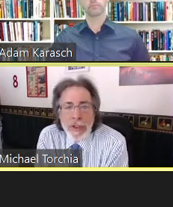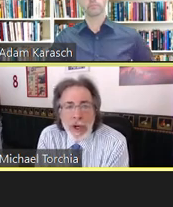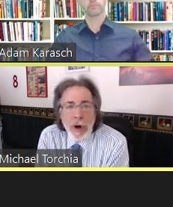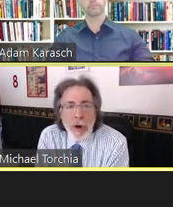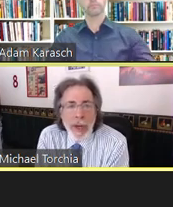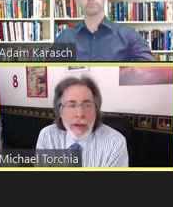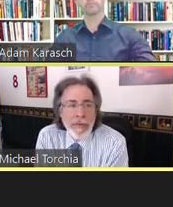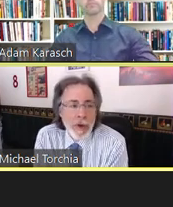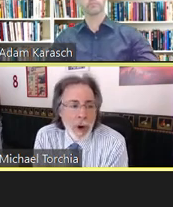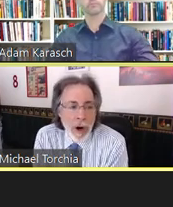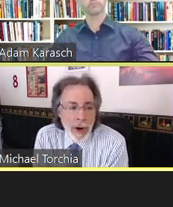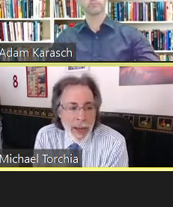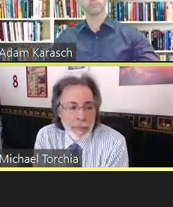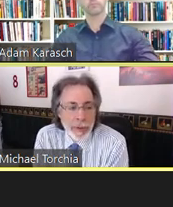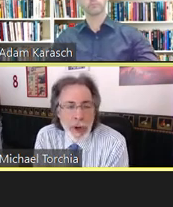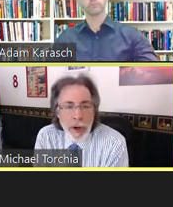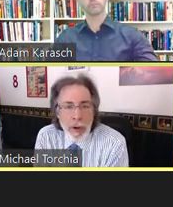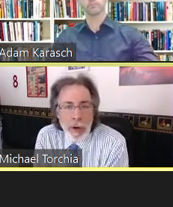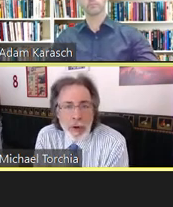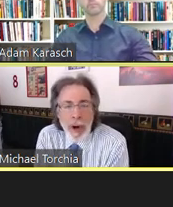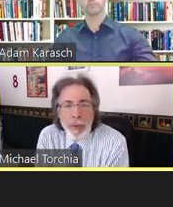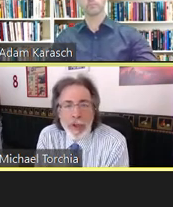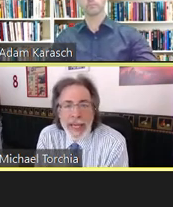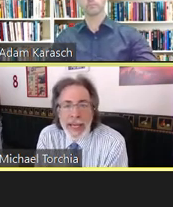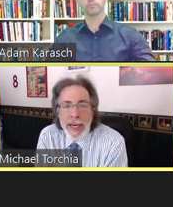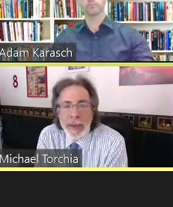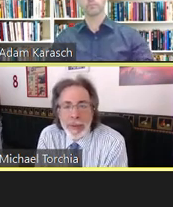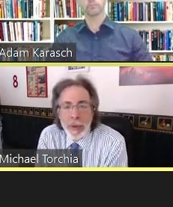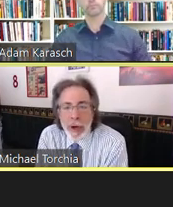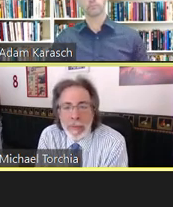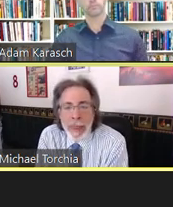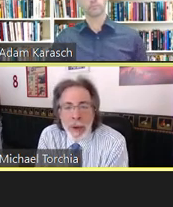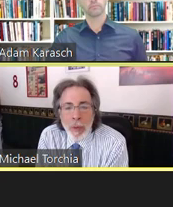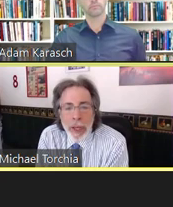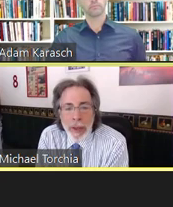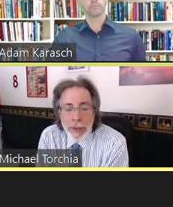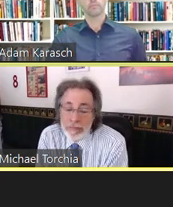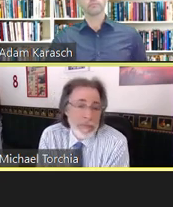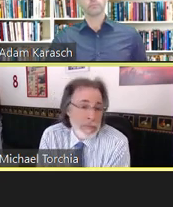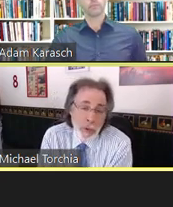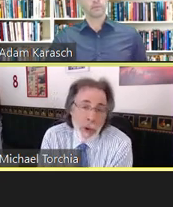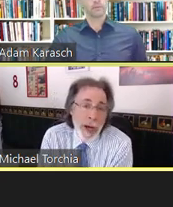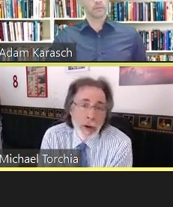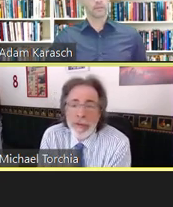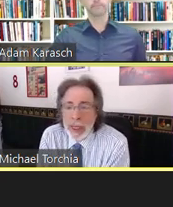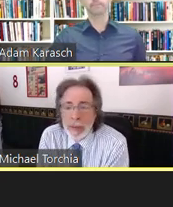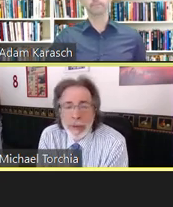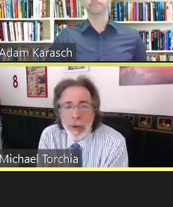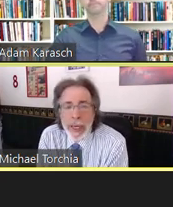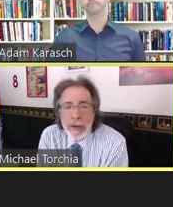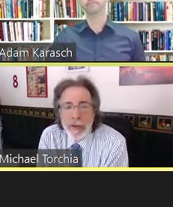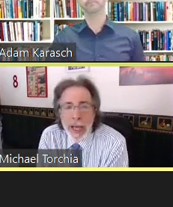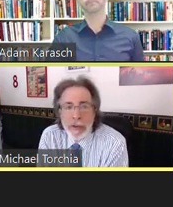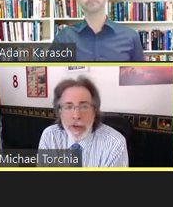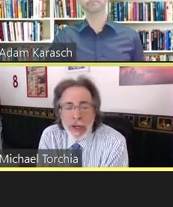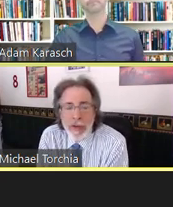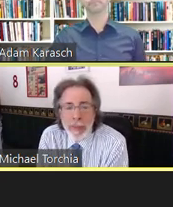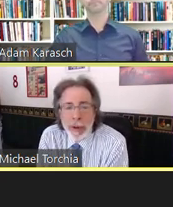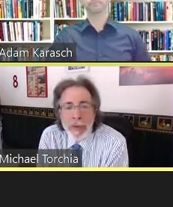So if you are an employer or you represent an employer with 12 employees, as an example,